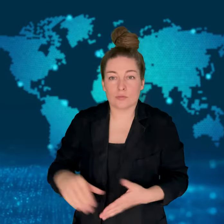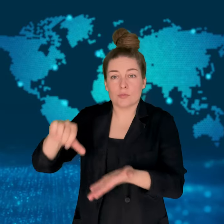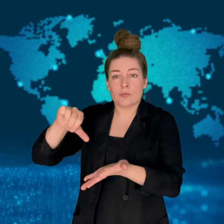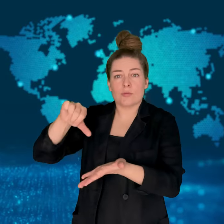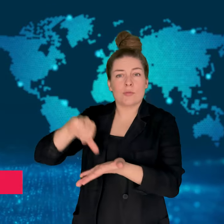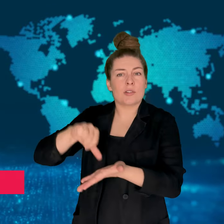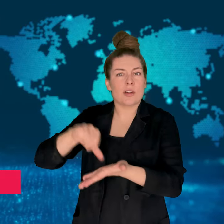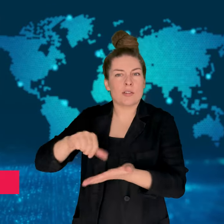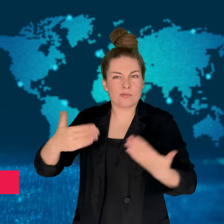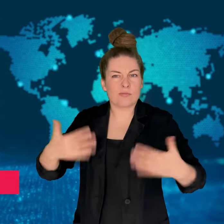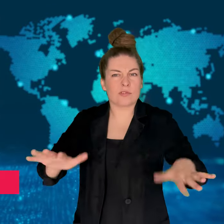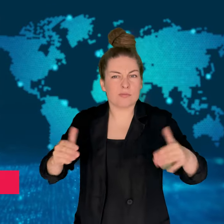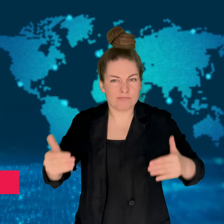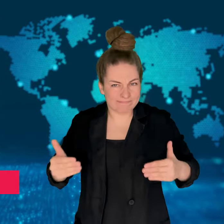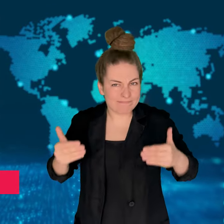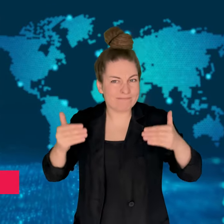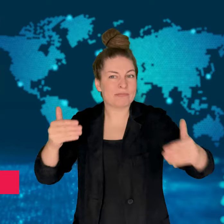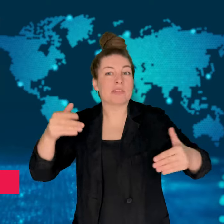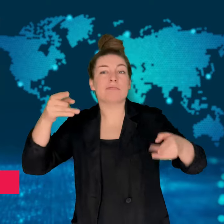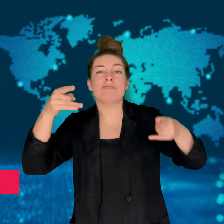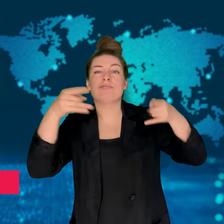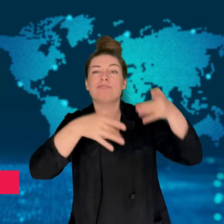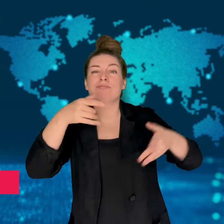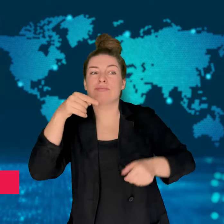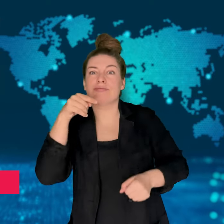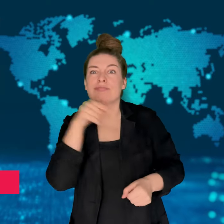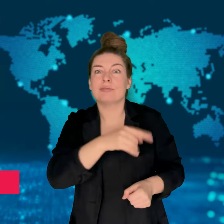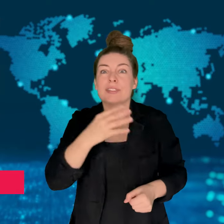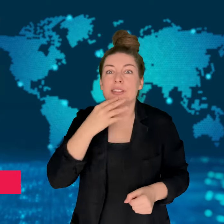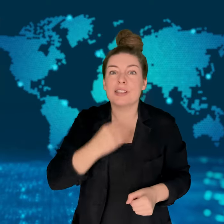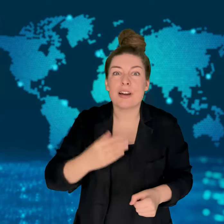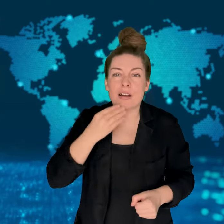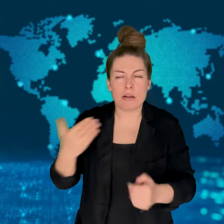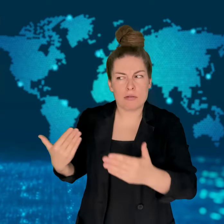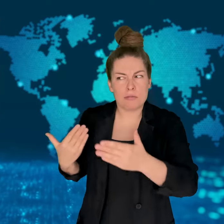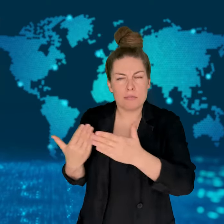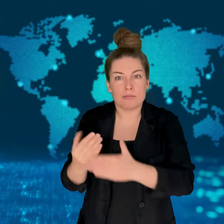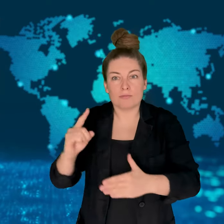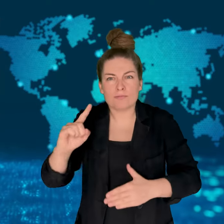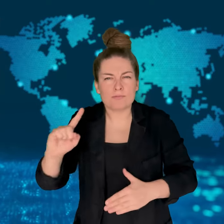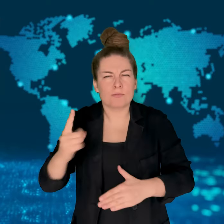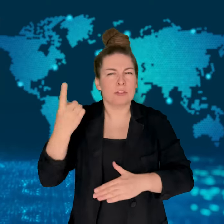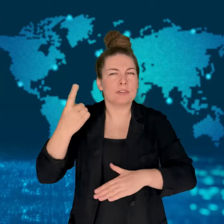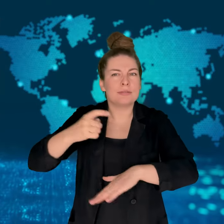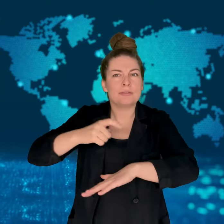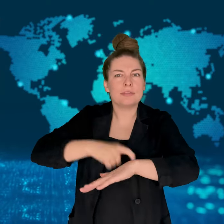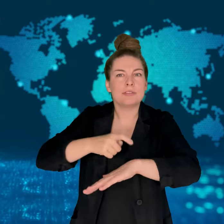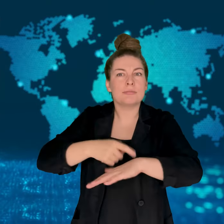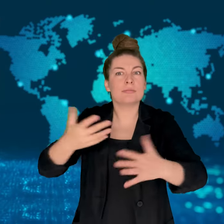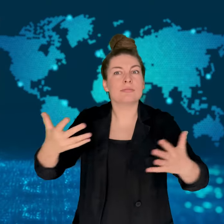[MONIKA]: Iran launched a drone attack on Israel.